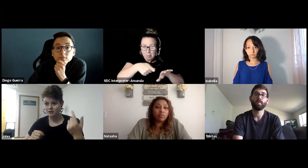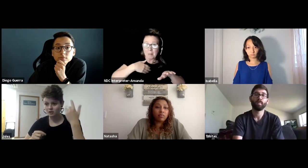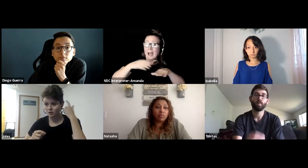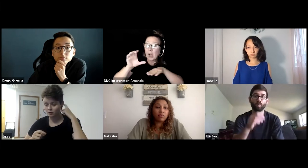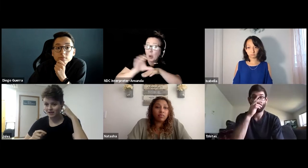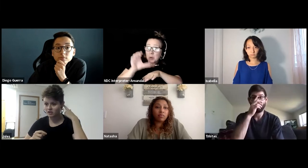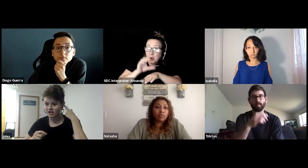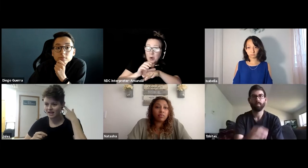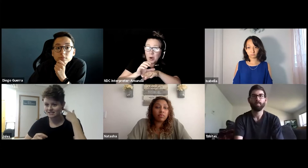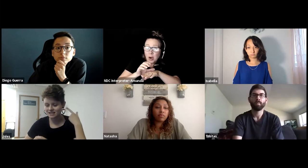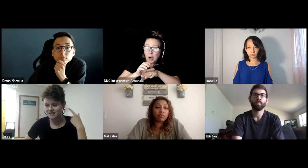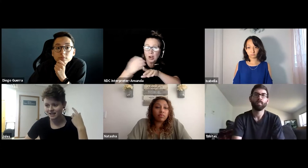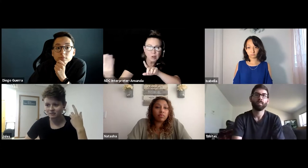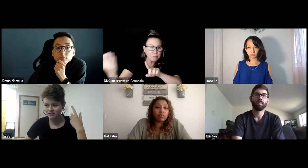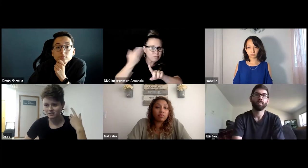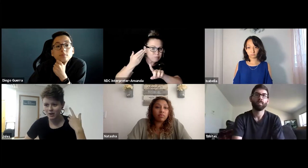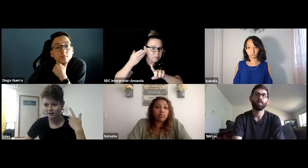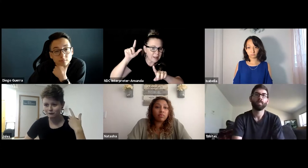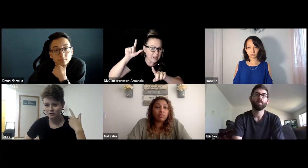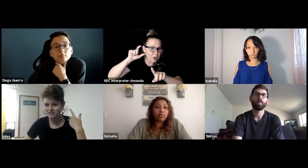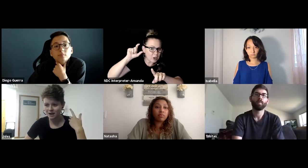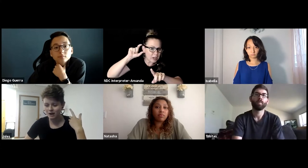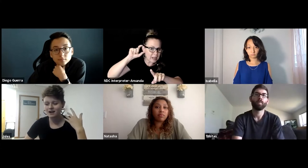could go through my hearing aids because I can't really do headphones that well.